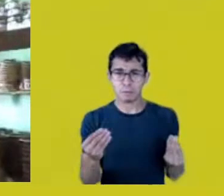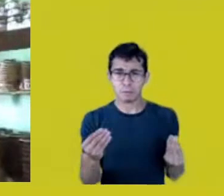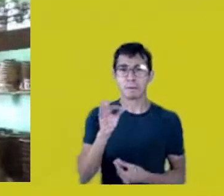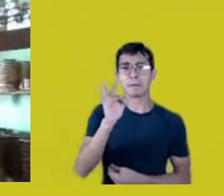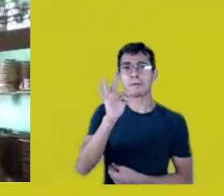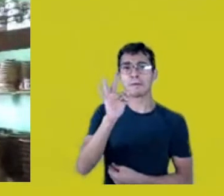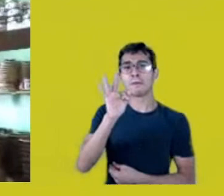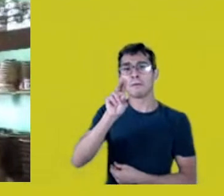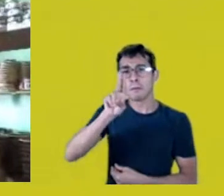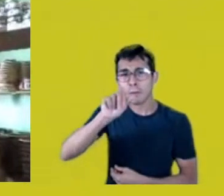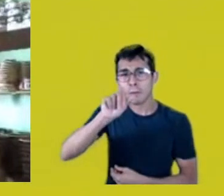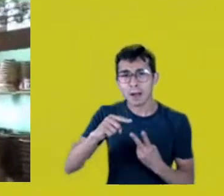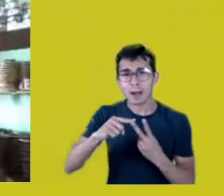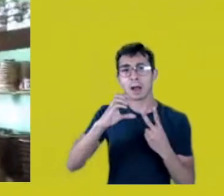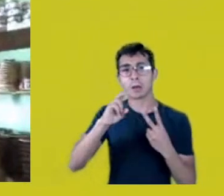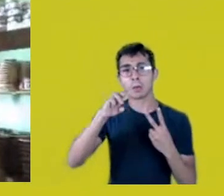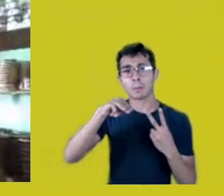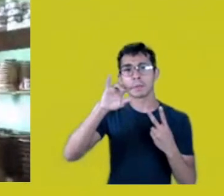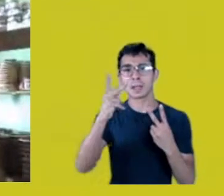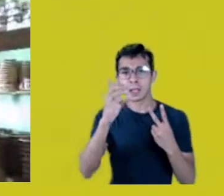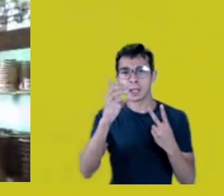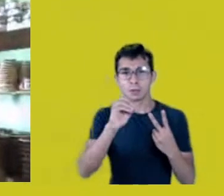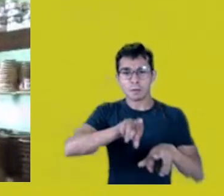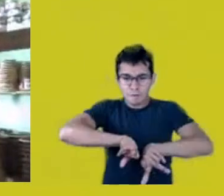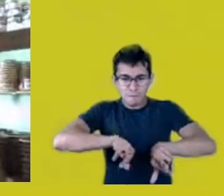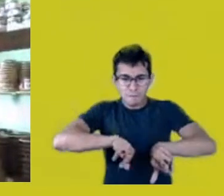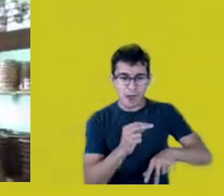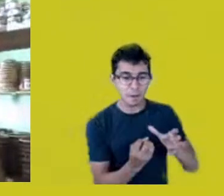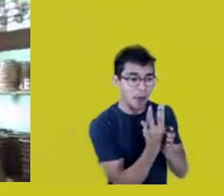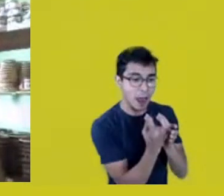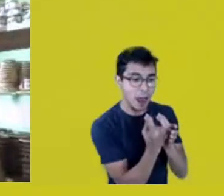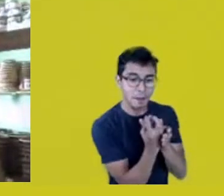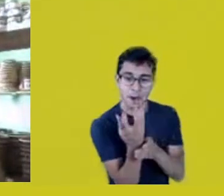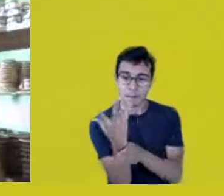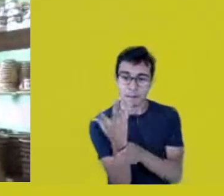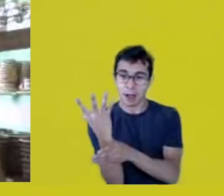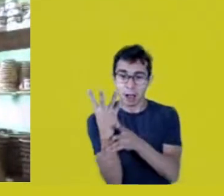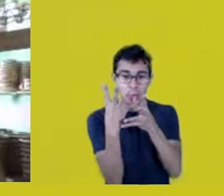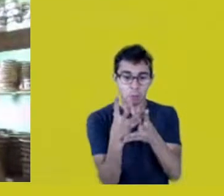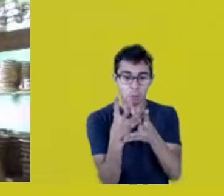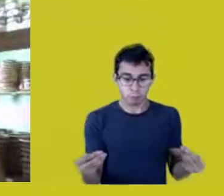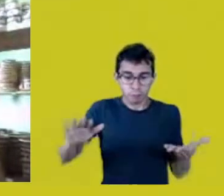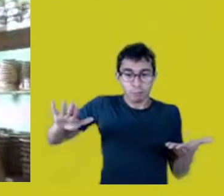which used to grow in the shade of the pine forests that no longer exist!